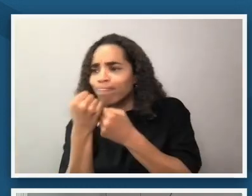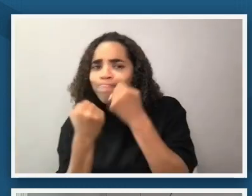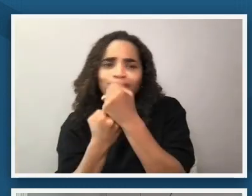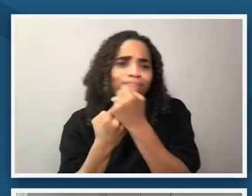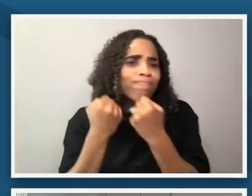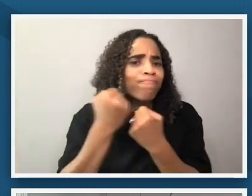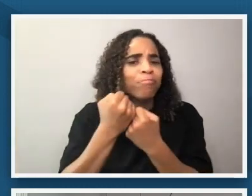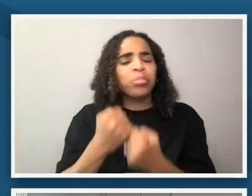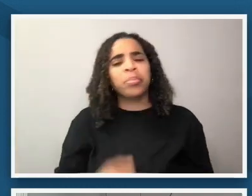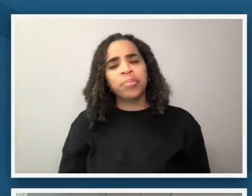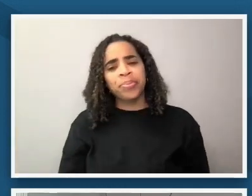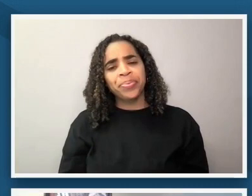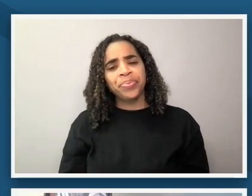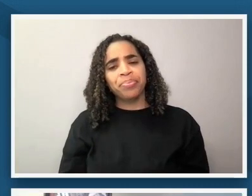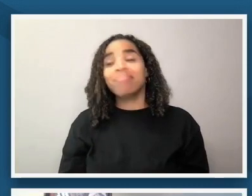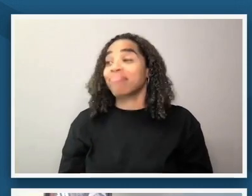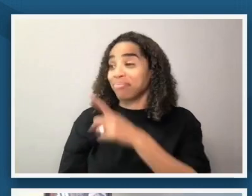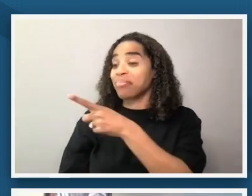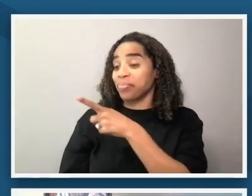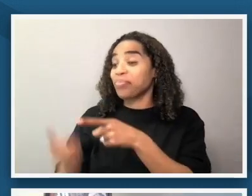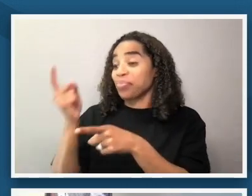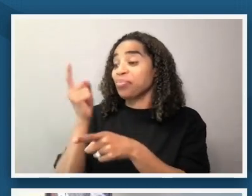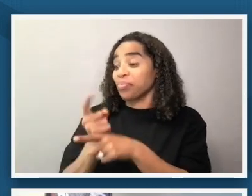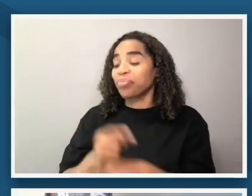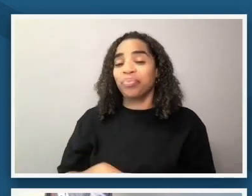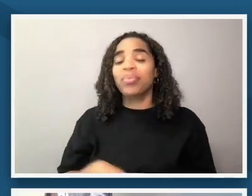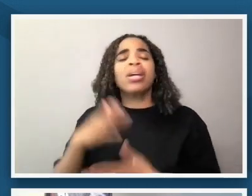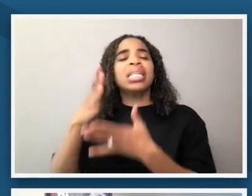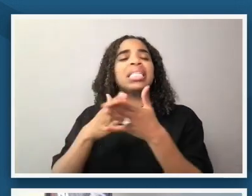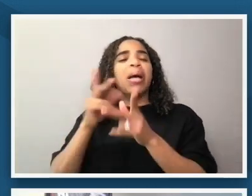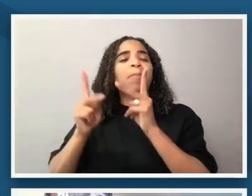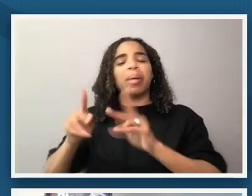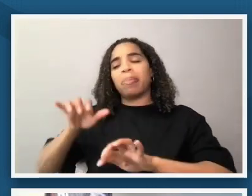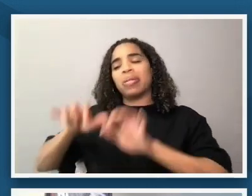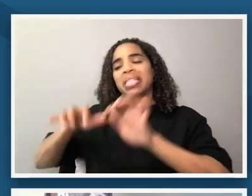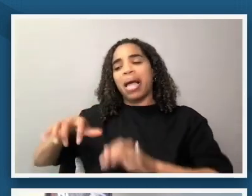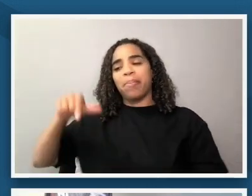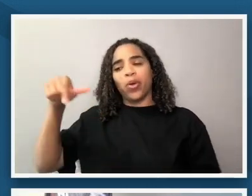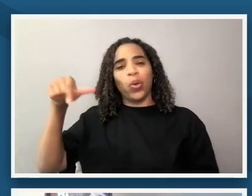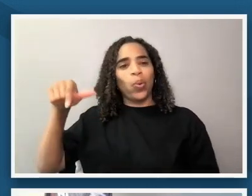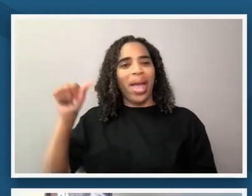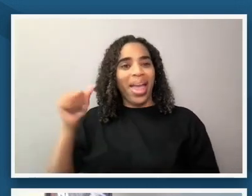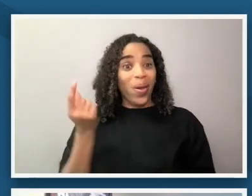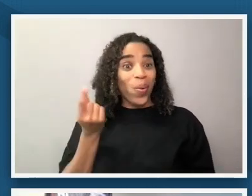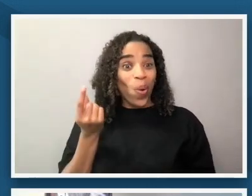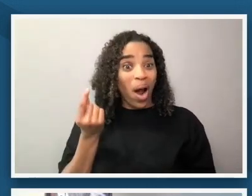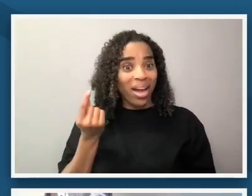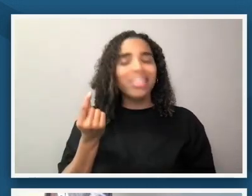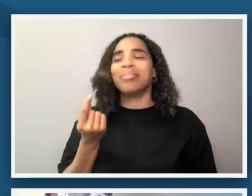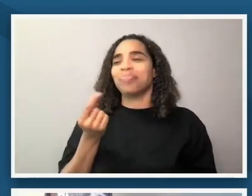right and some of the responses that are coming in from our participants um are